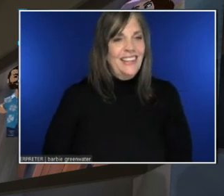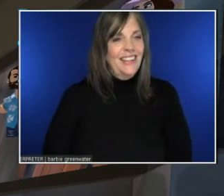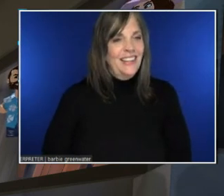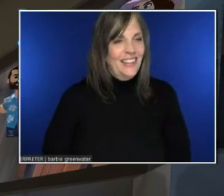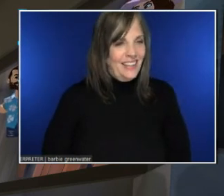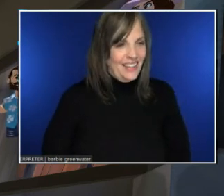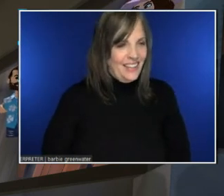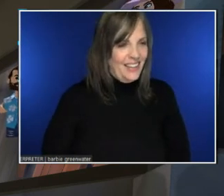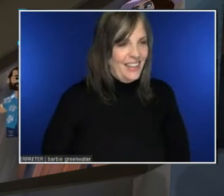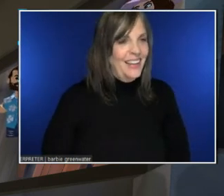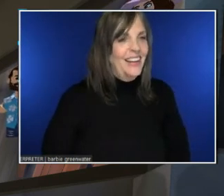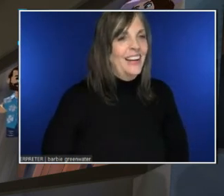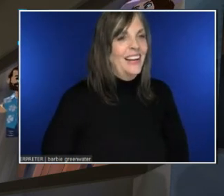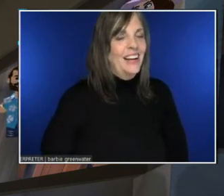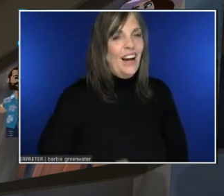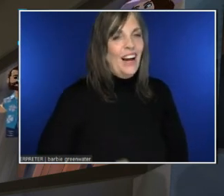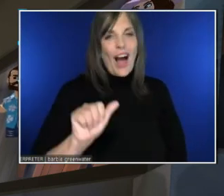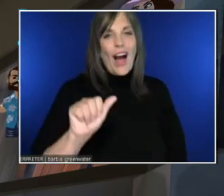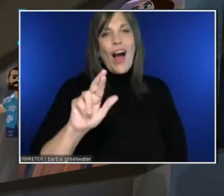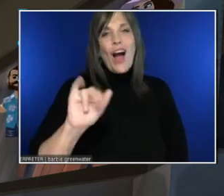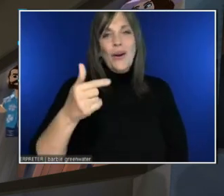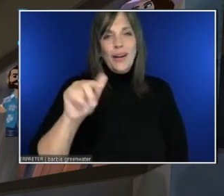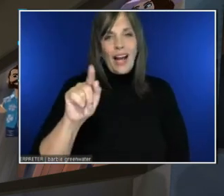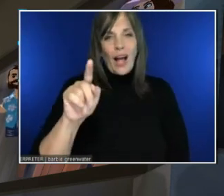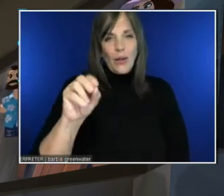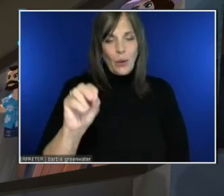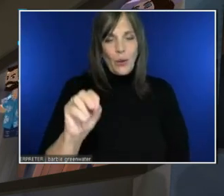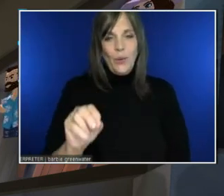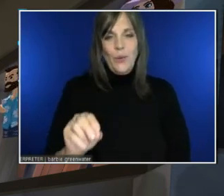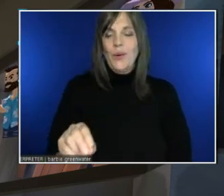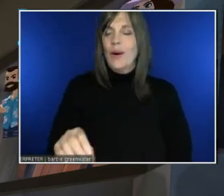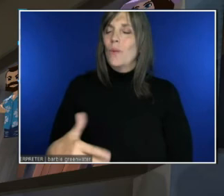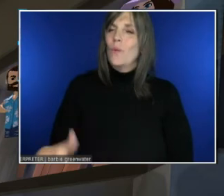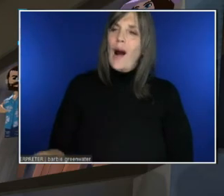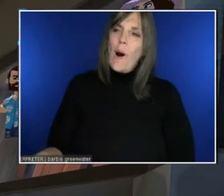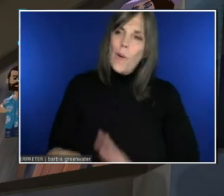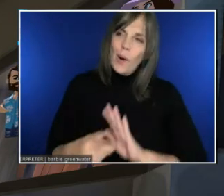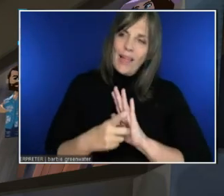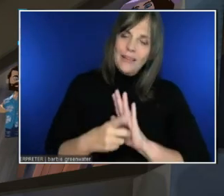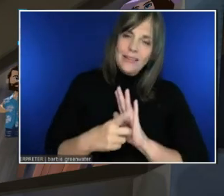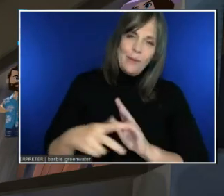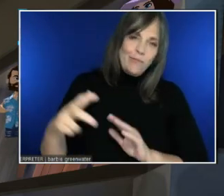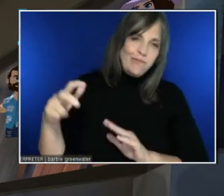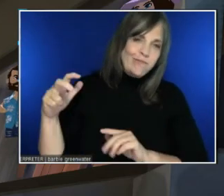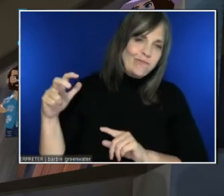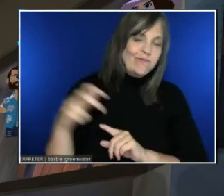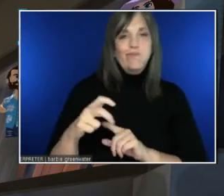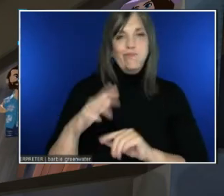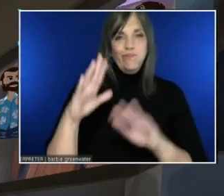That was a very good demo. Hopefully that's captured on the stream as well.